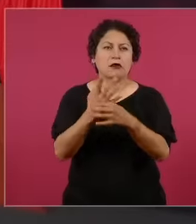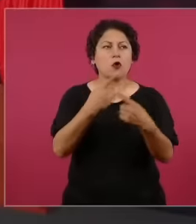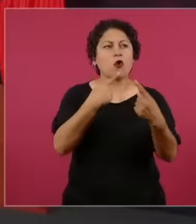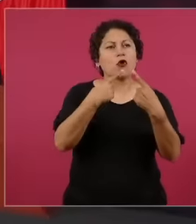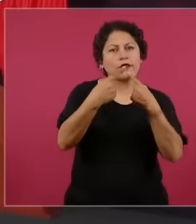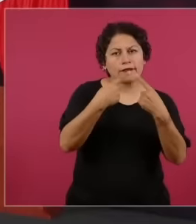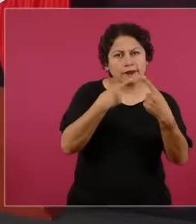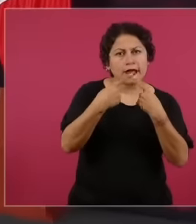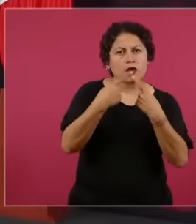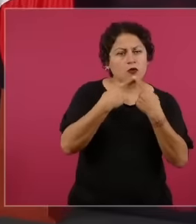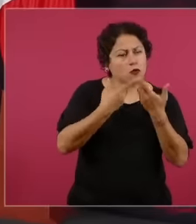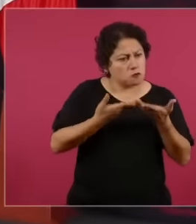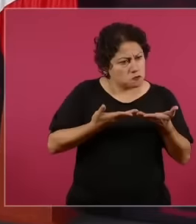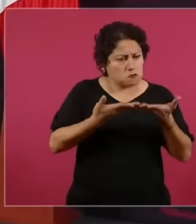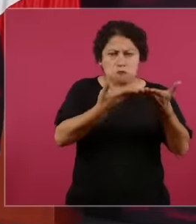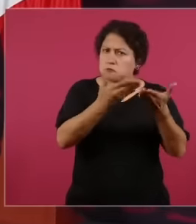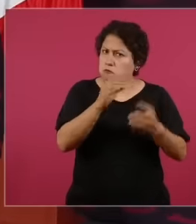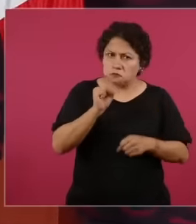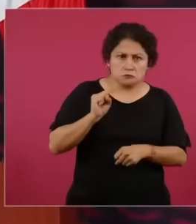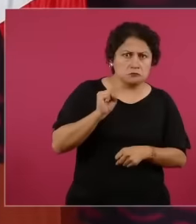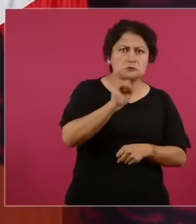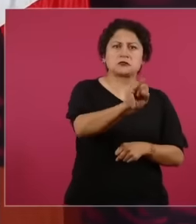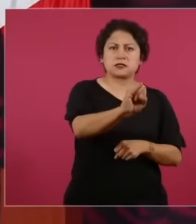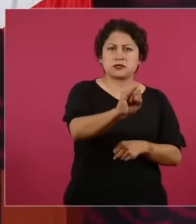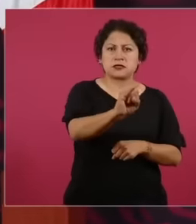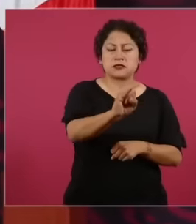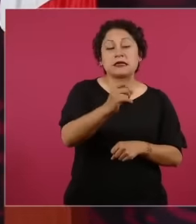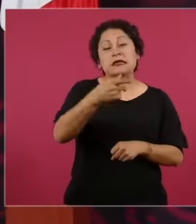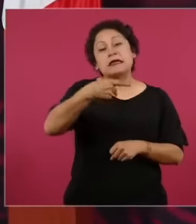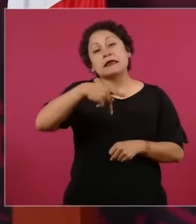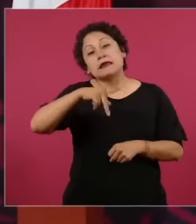of course, we can dialogue, nothing more than that there are things that